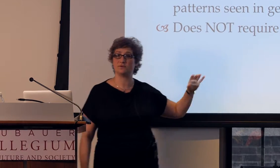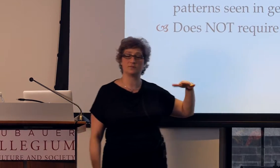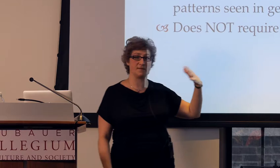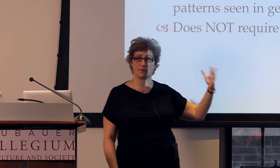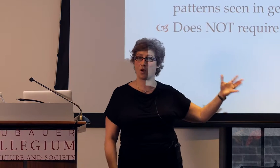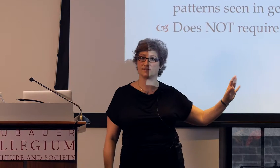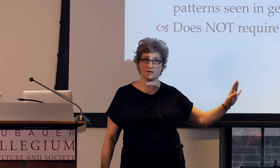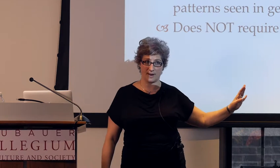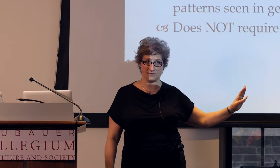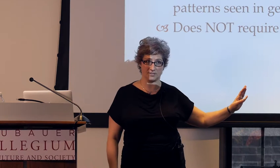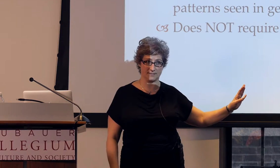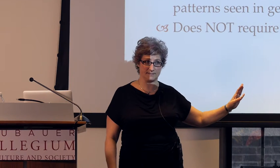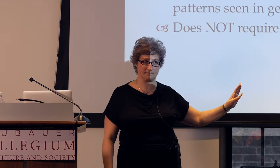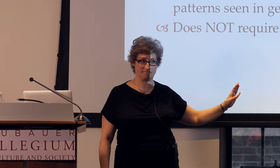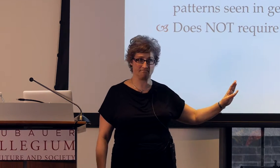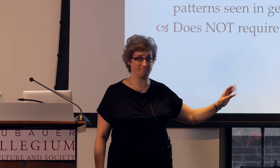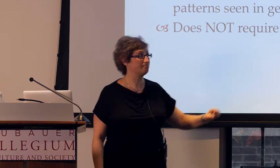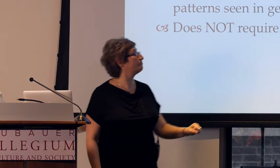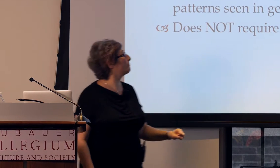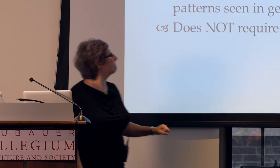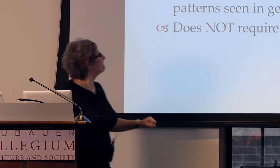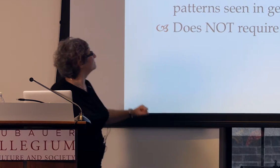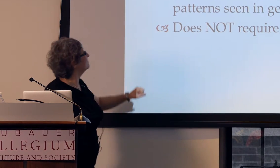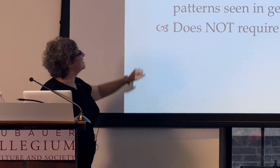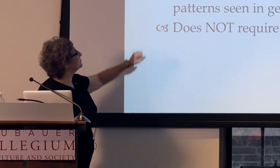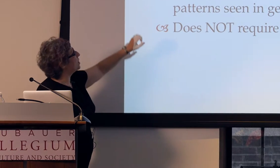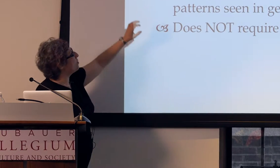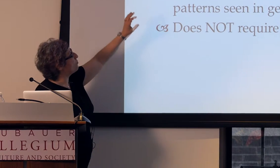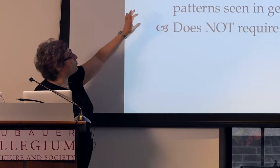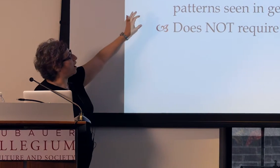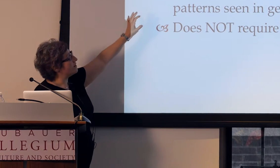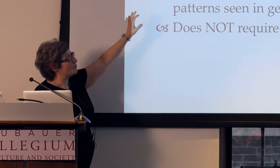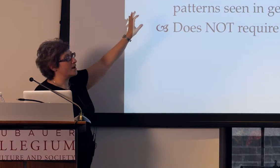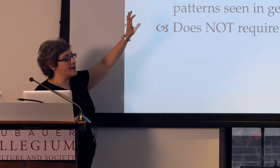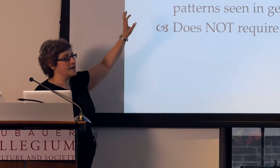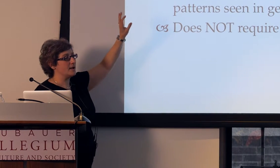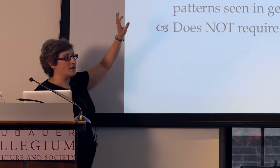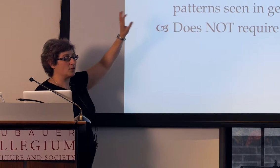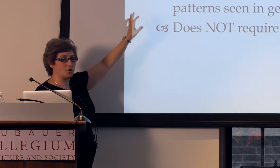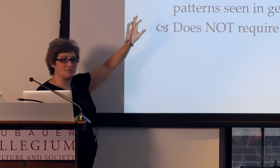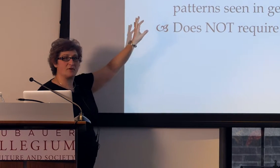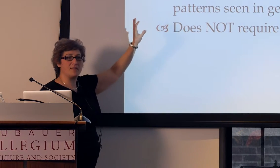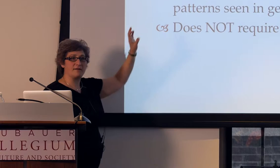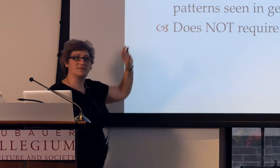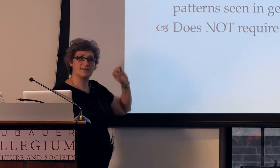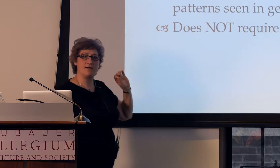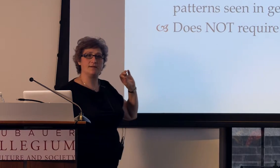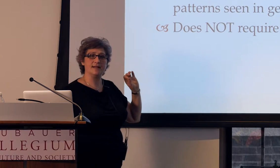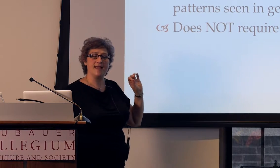were used when there was no agent. So what we learned from that result